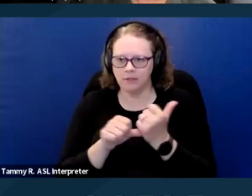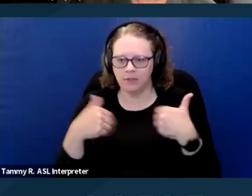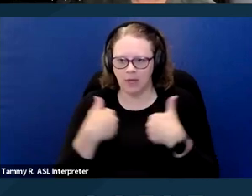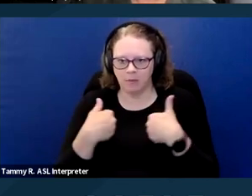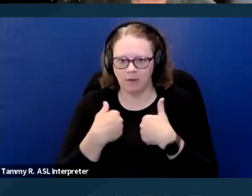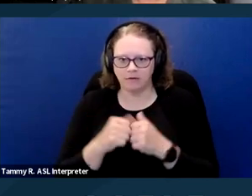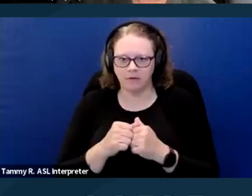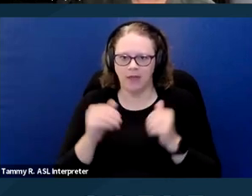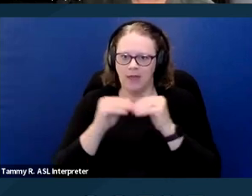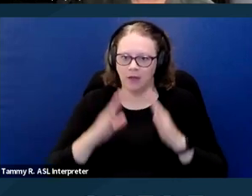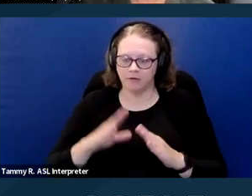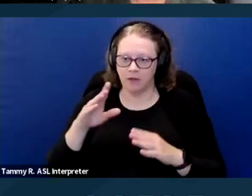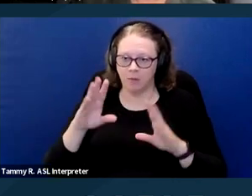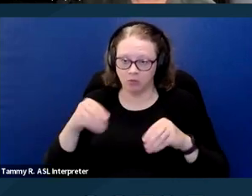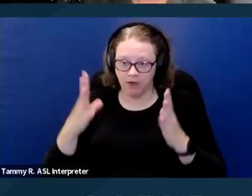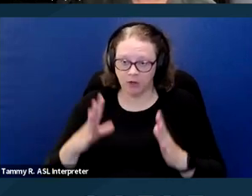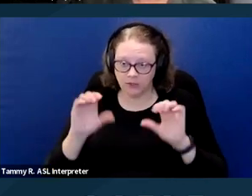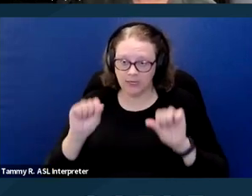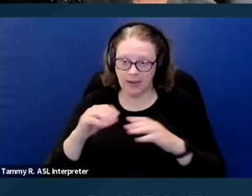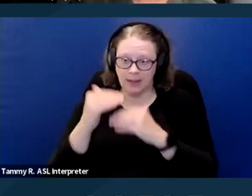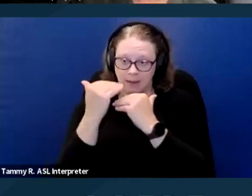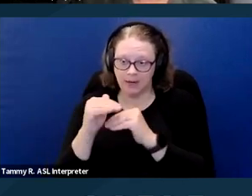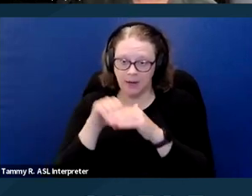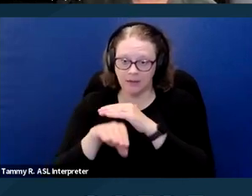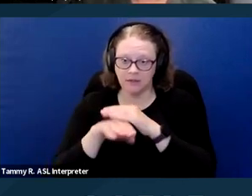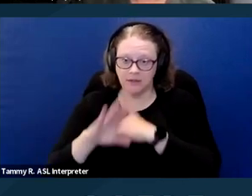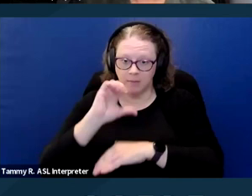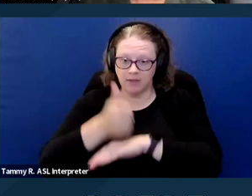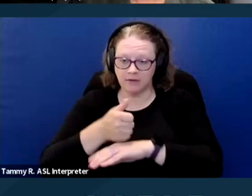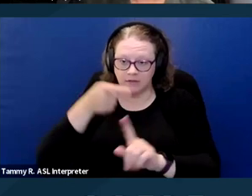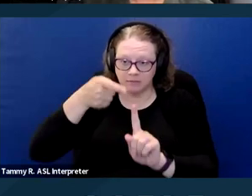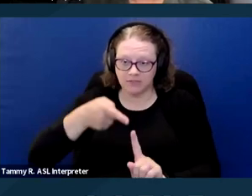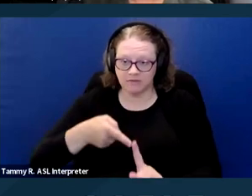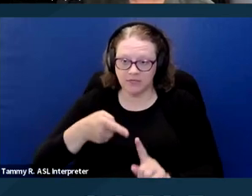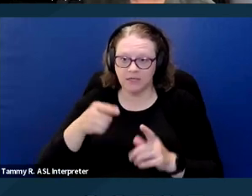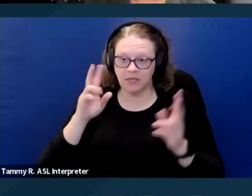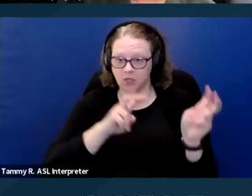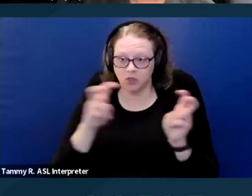Housing providers can limit access based on specific issues with the animal's conduct